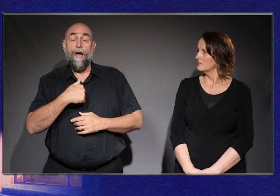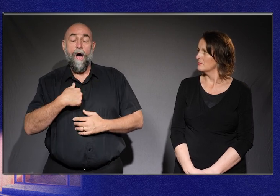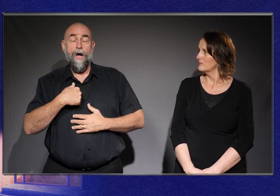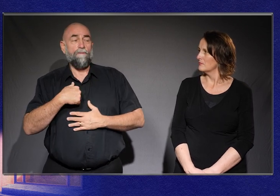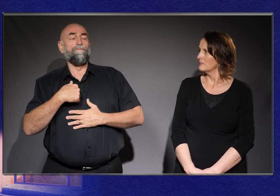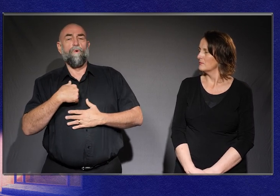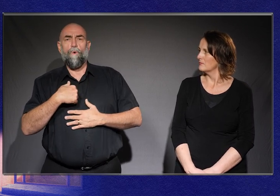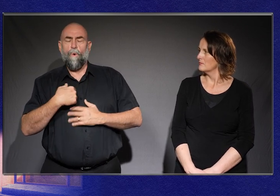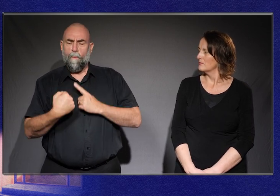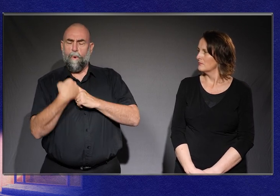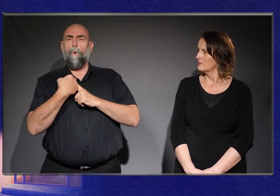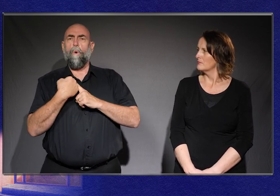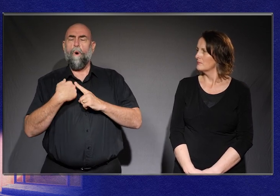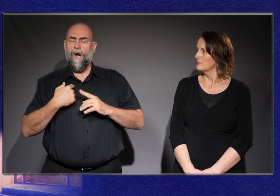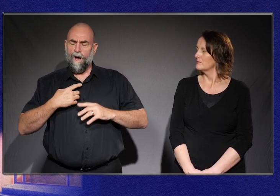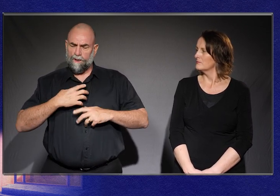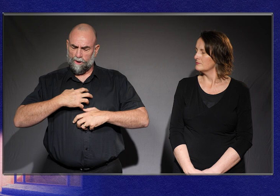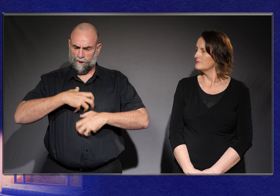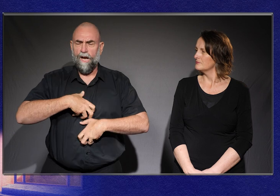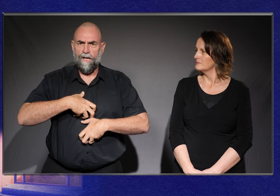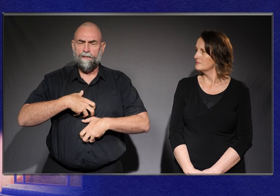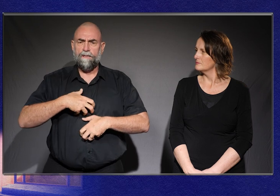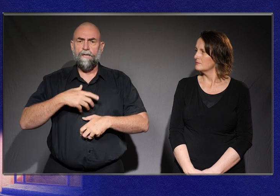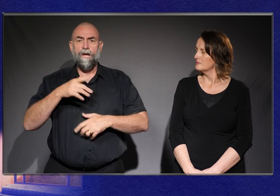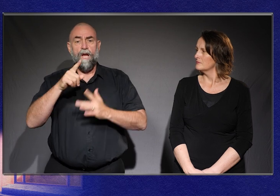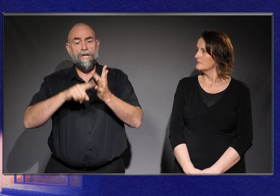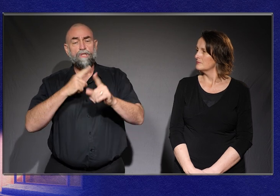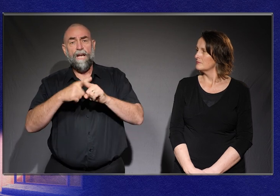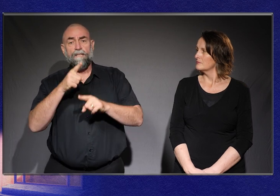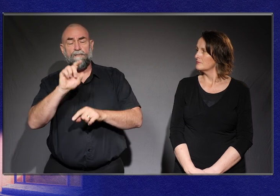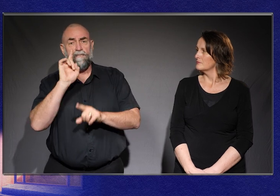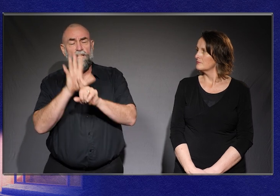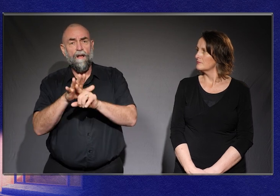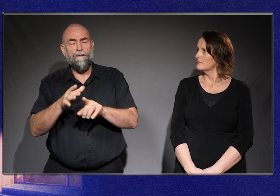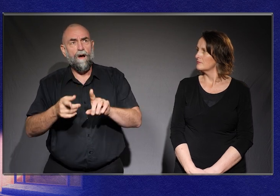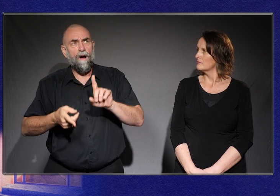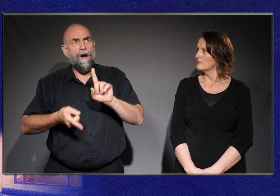And when Jax discovered the social model of disability it too changed their life.